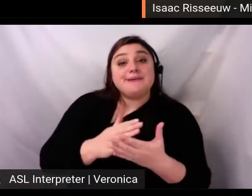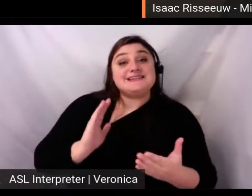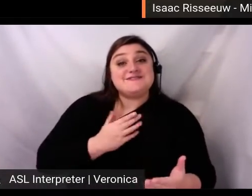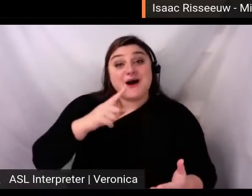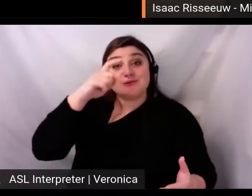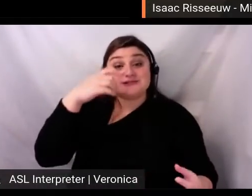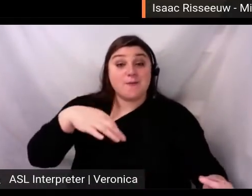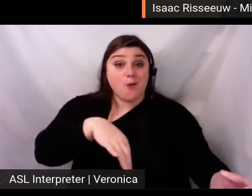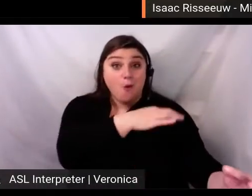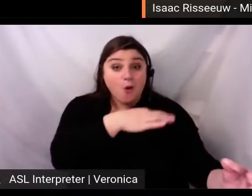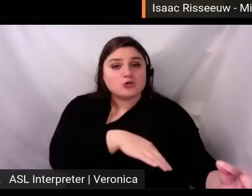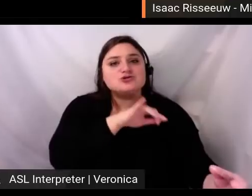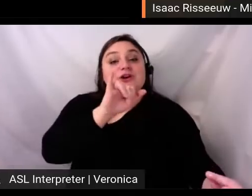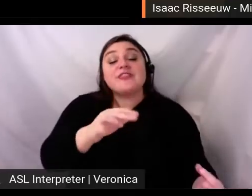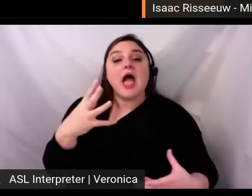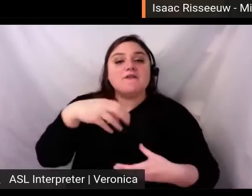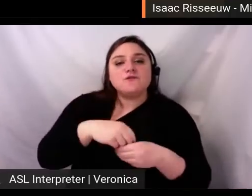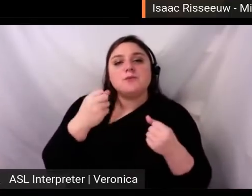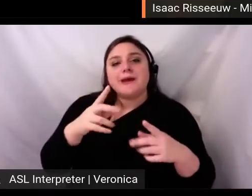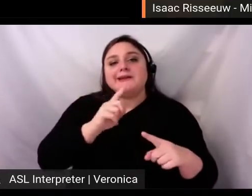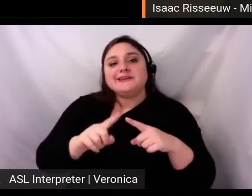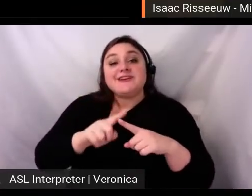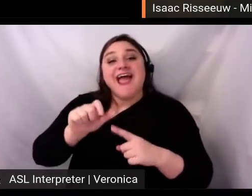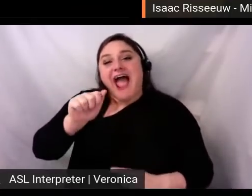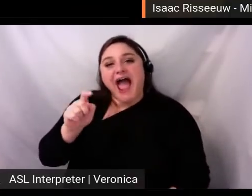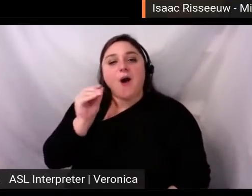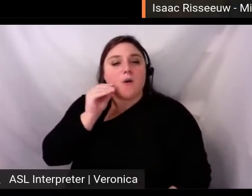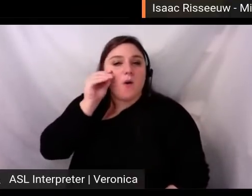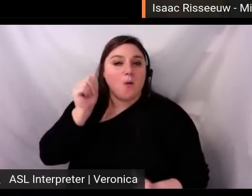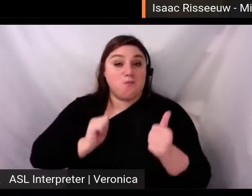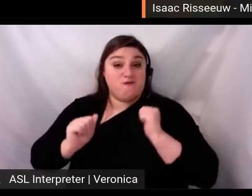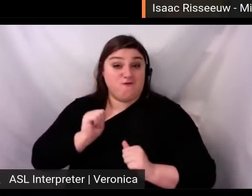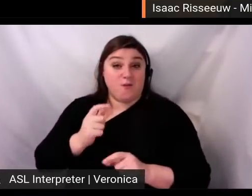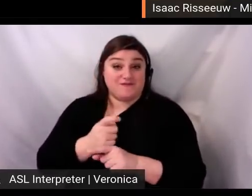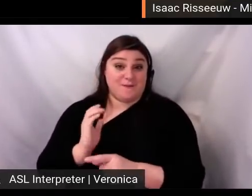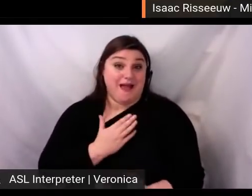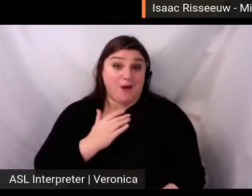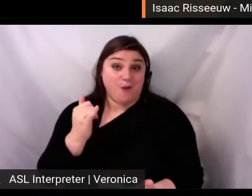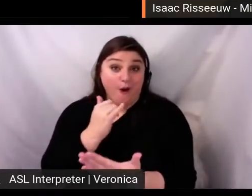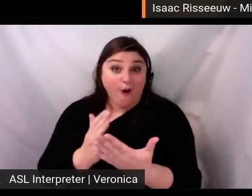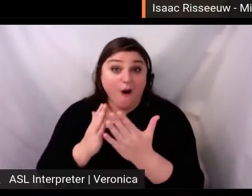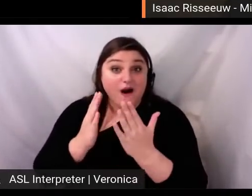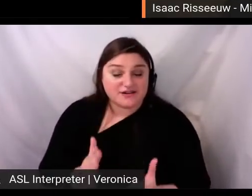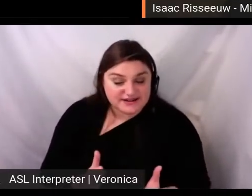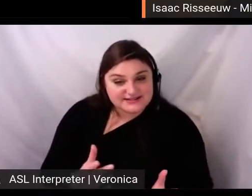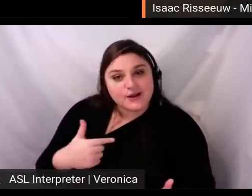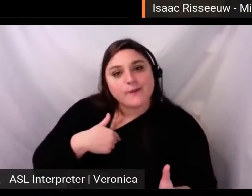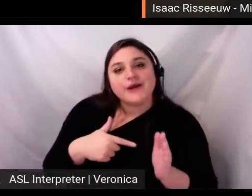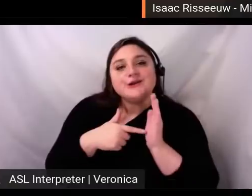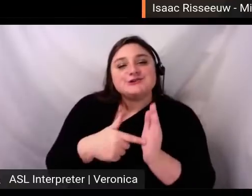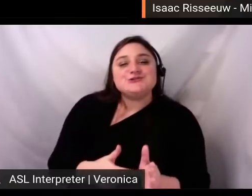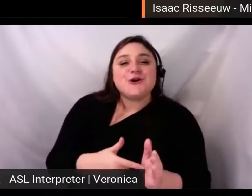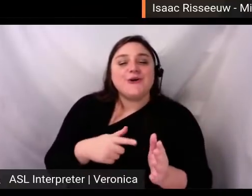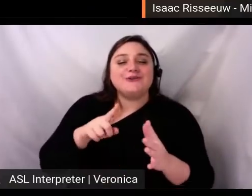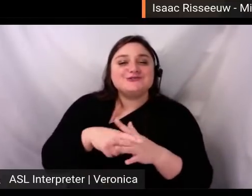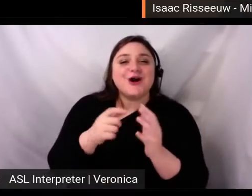of at home performances from our musicians. It all started with the brass quintet arrangement of This Little Light of Mine. The always